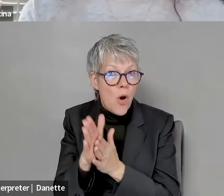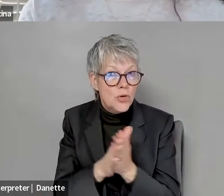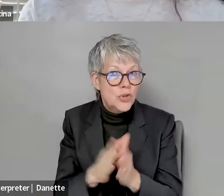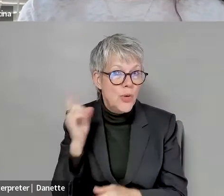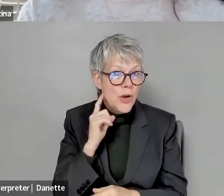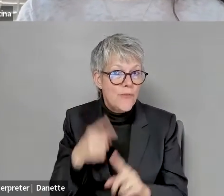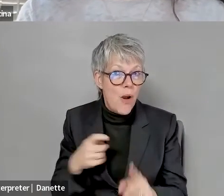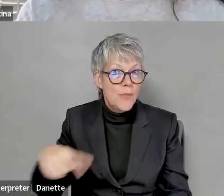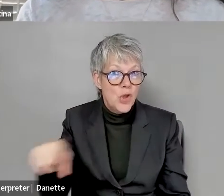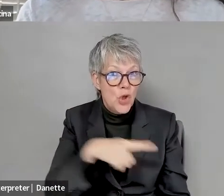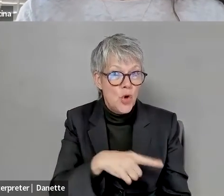He is a cook.